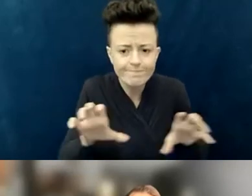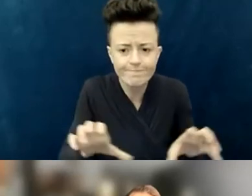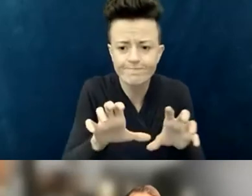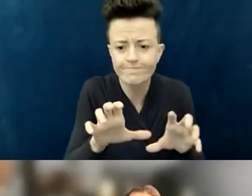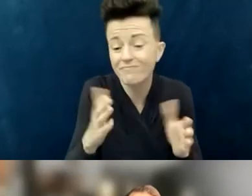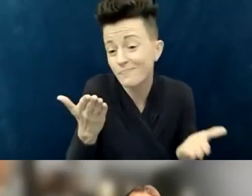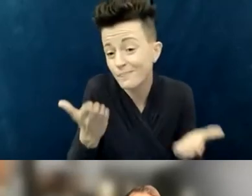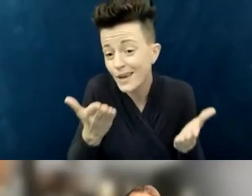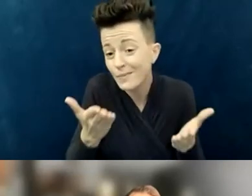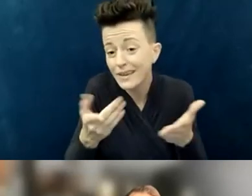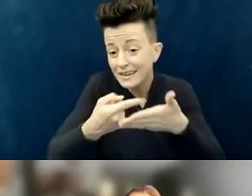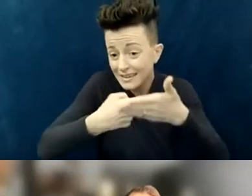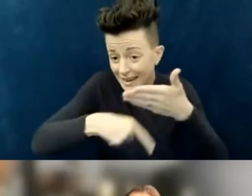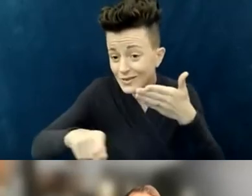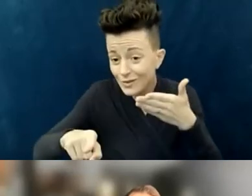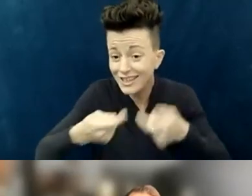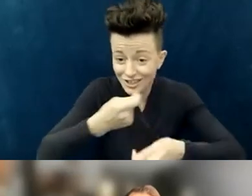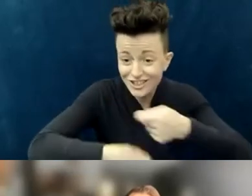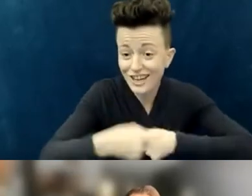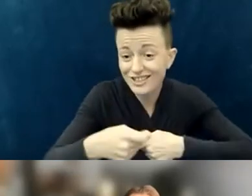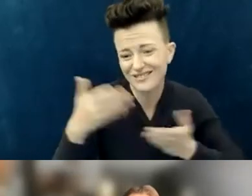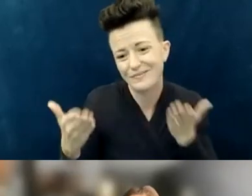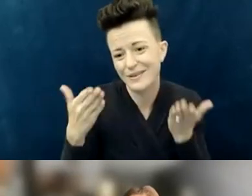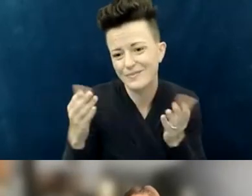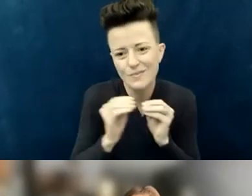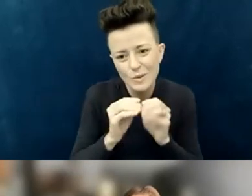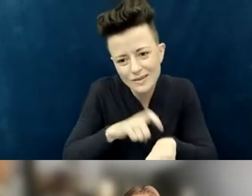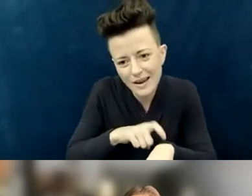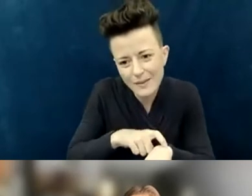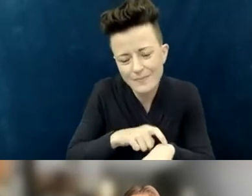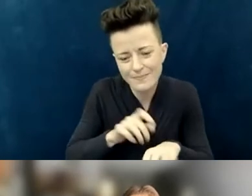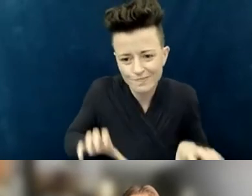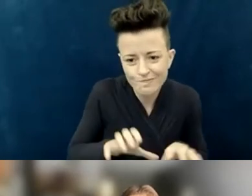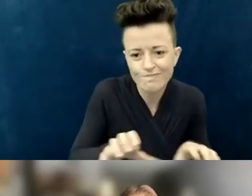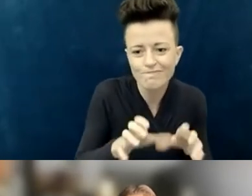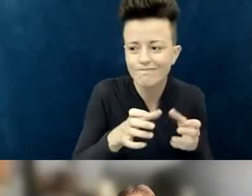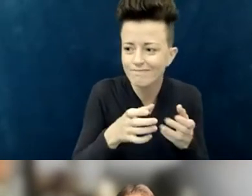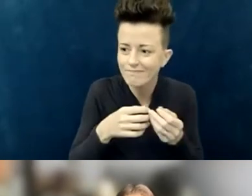in the time and with the resources we have, but we also recognize that